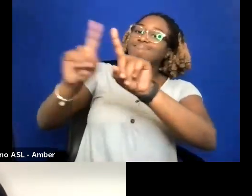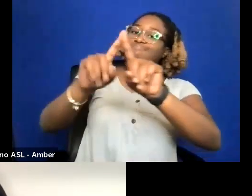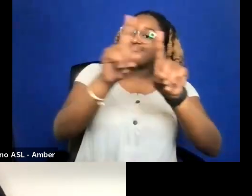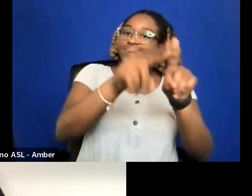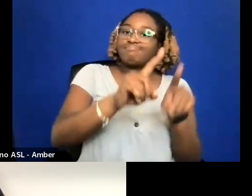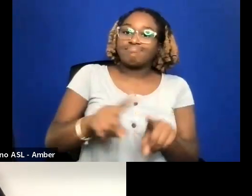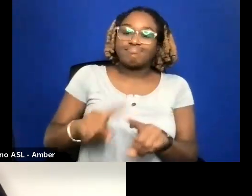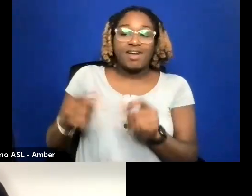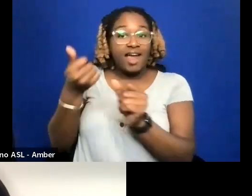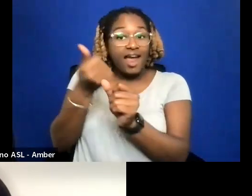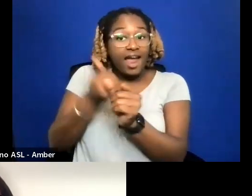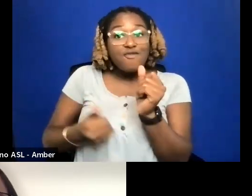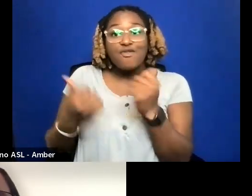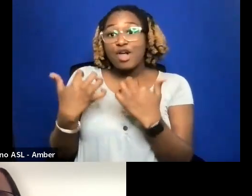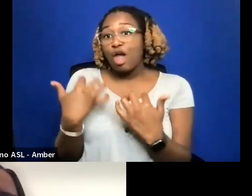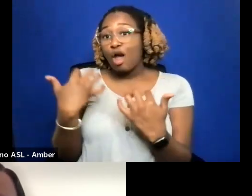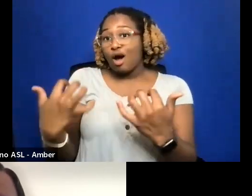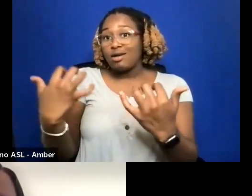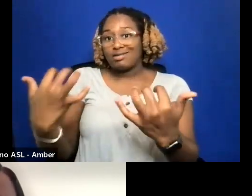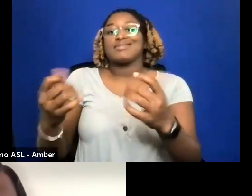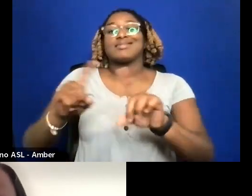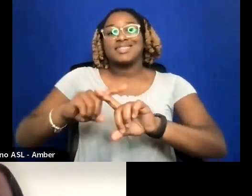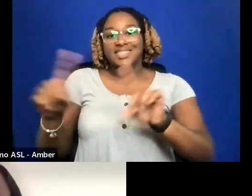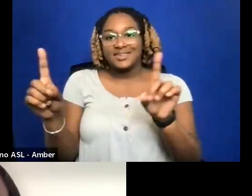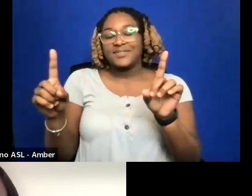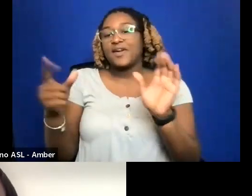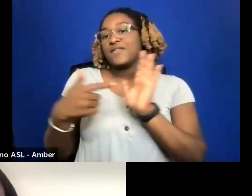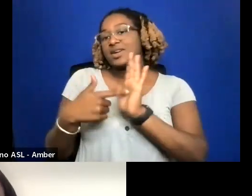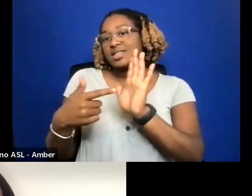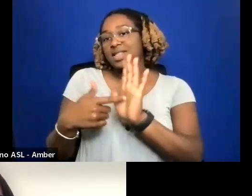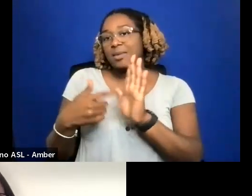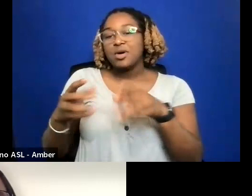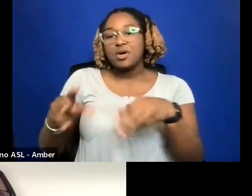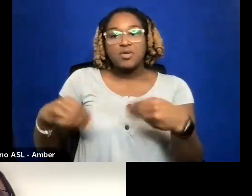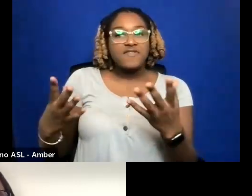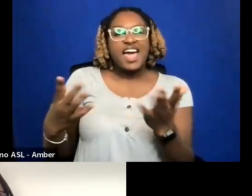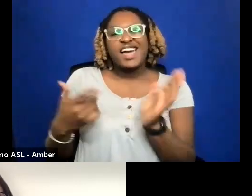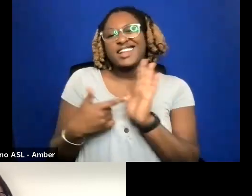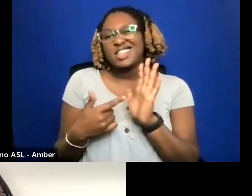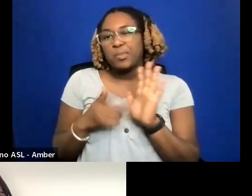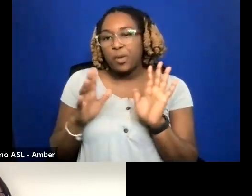SO FOR INSTANCE LET ME TRY TO GIVE YOU A CONCRETE EXAMPLE.